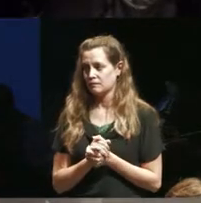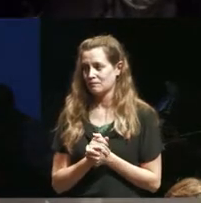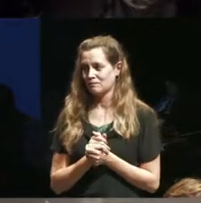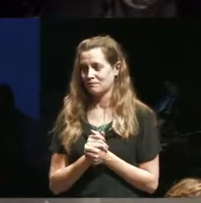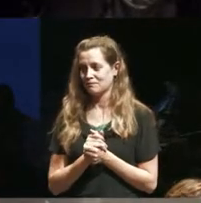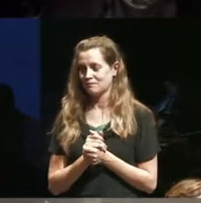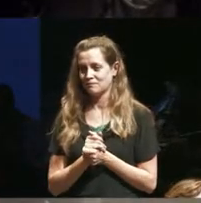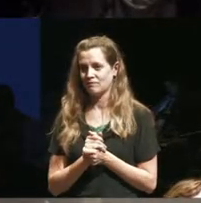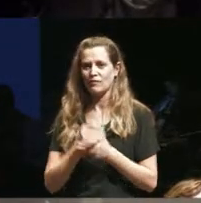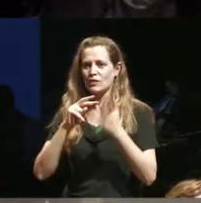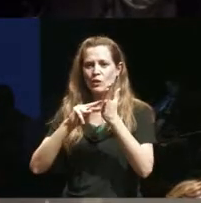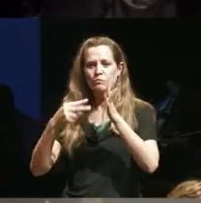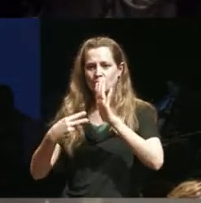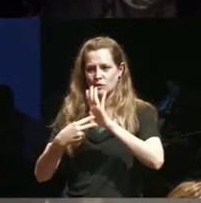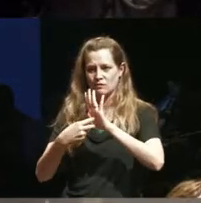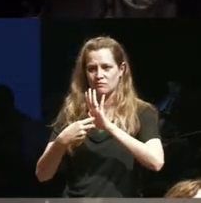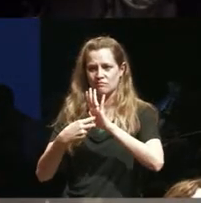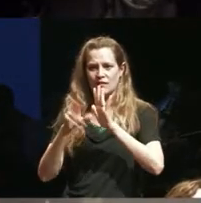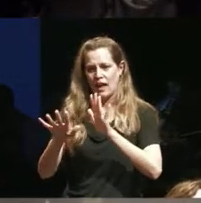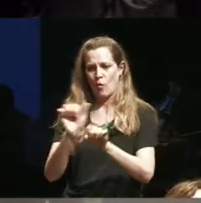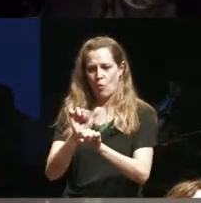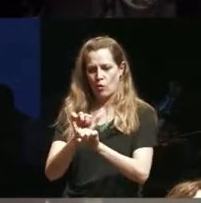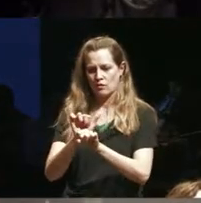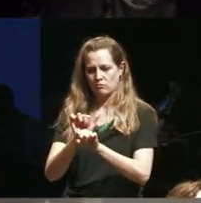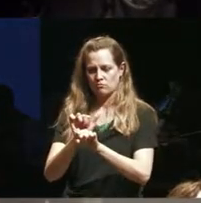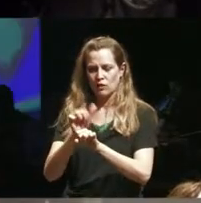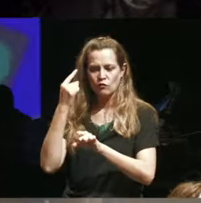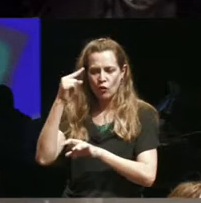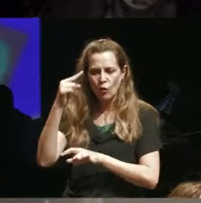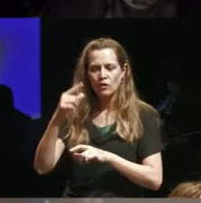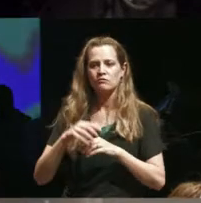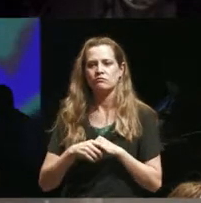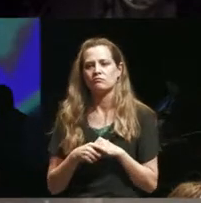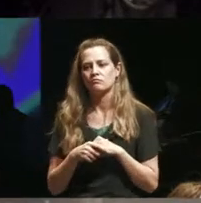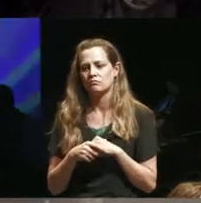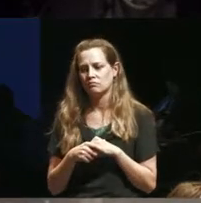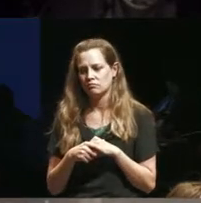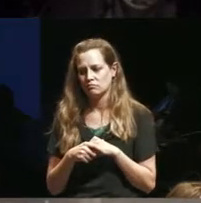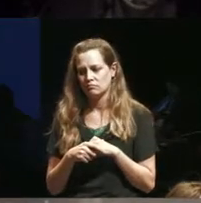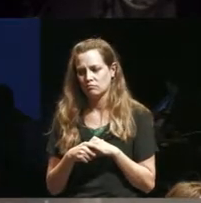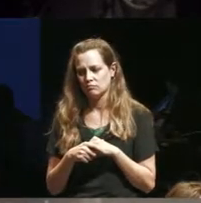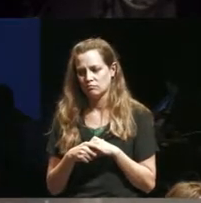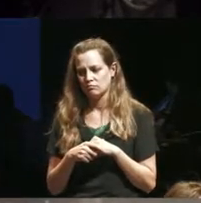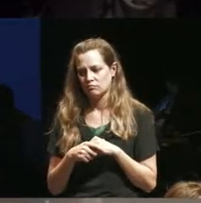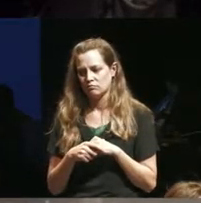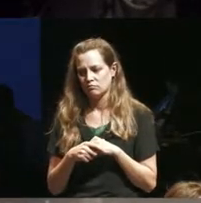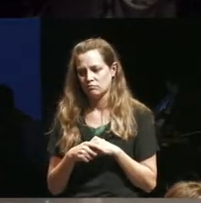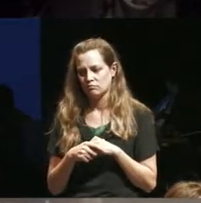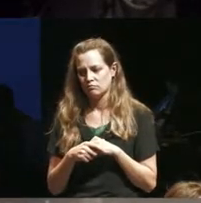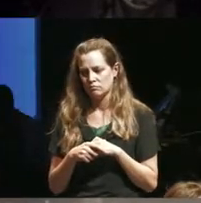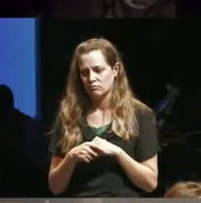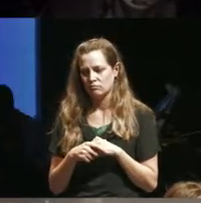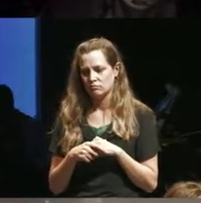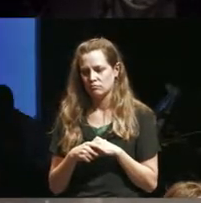purpose of that particular piece of work is for if it's if it's each blind